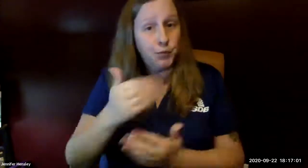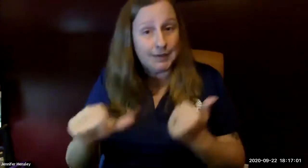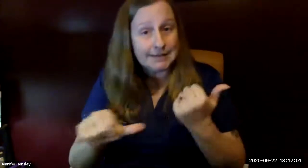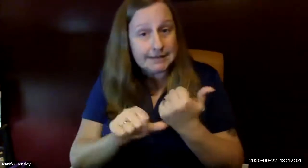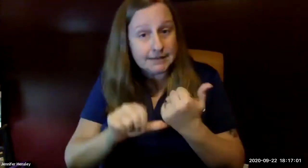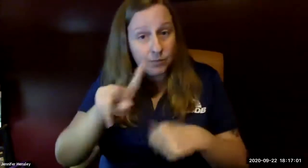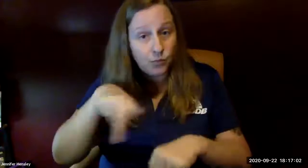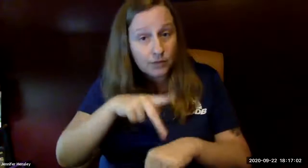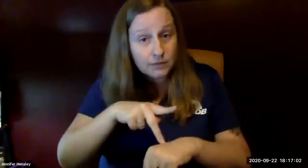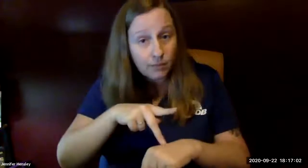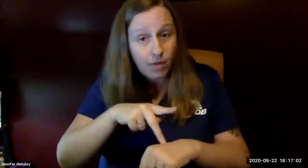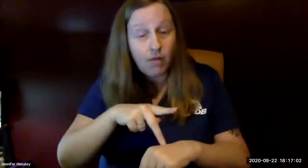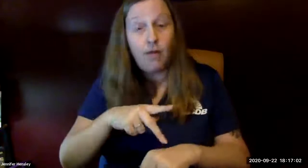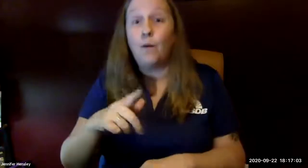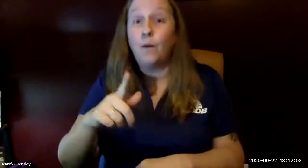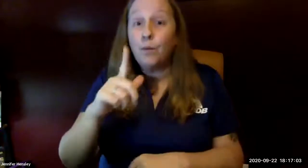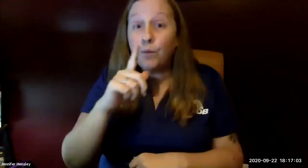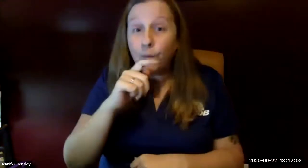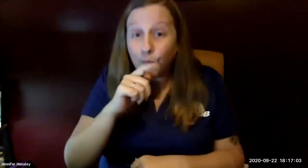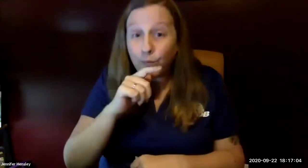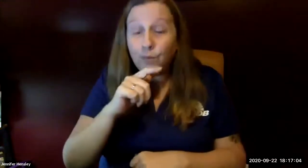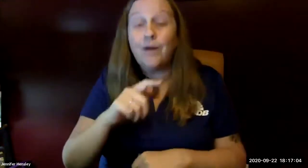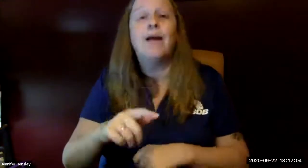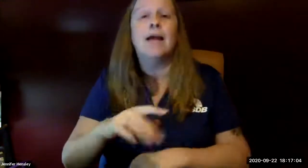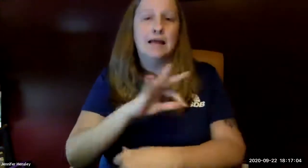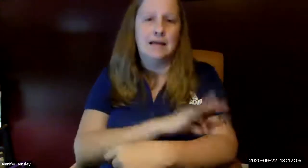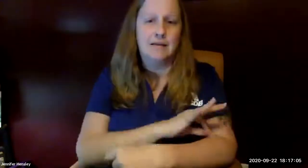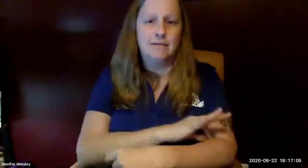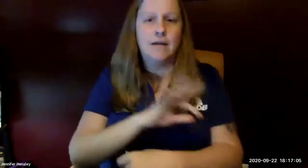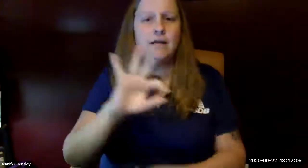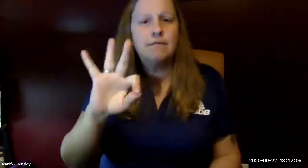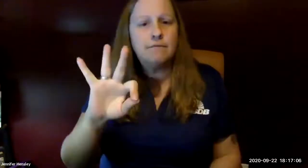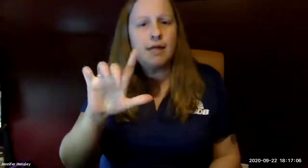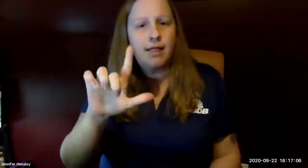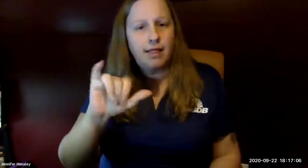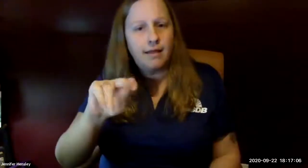for tucson we do have a new assistant principal